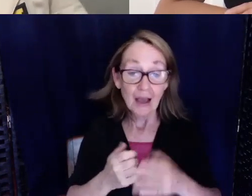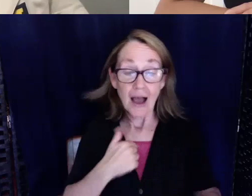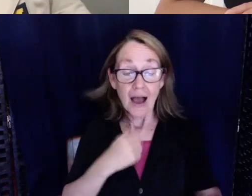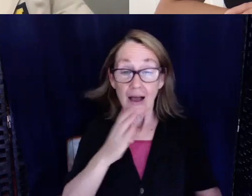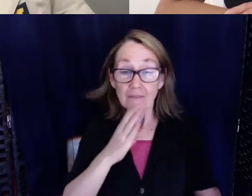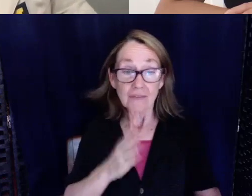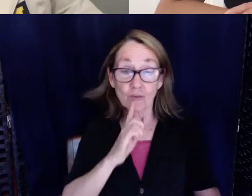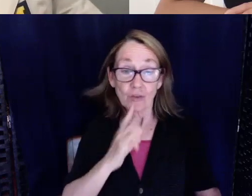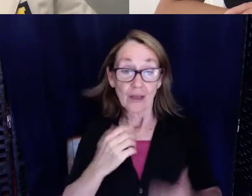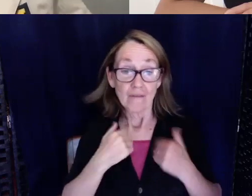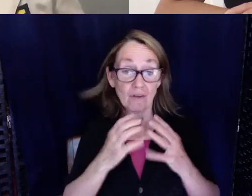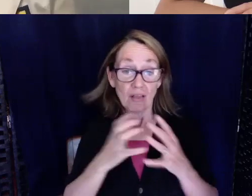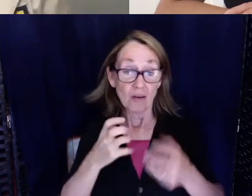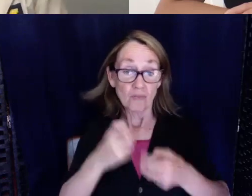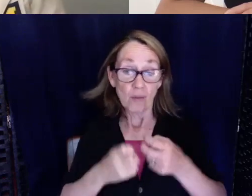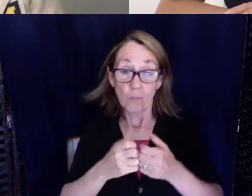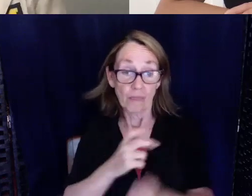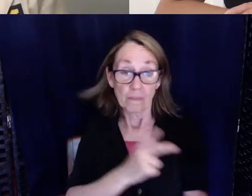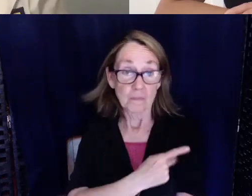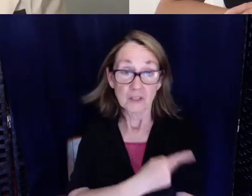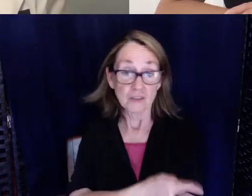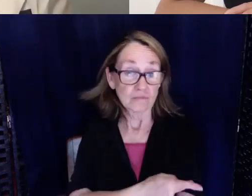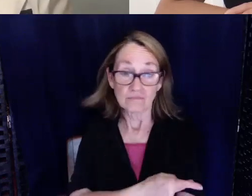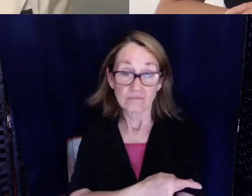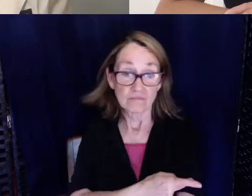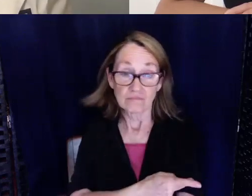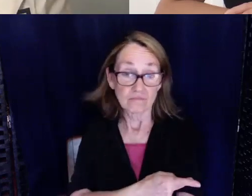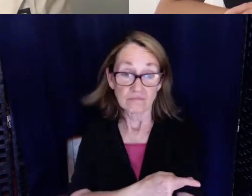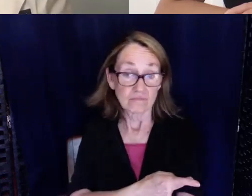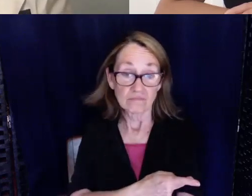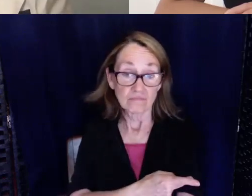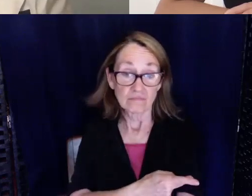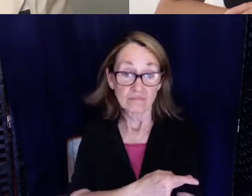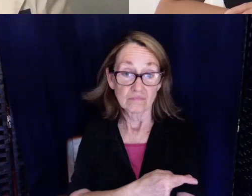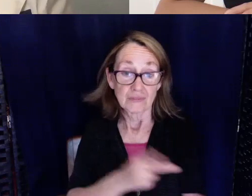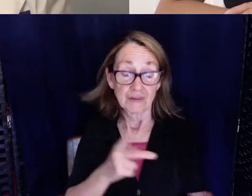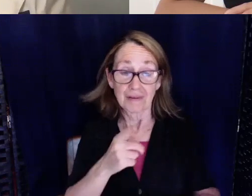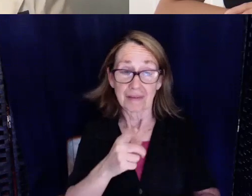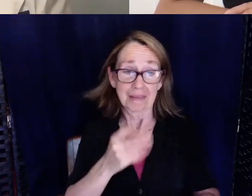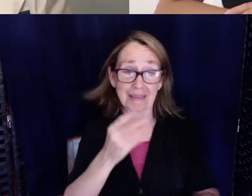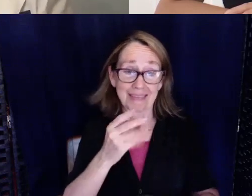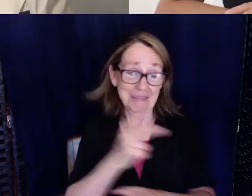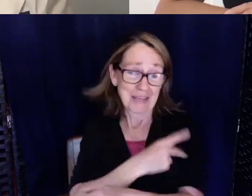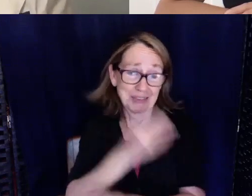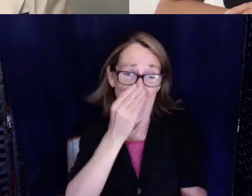a lot of problems with patients. A lot of times the patients are just like whatever, I don't care. Just make me feel better.